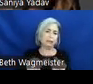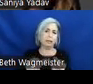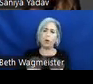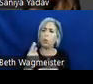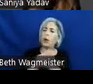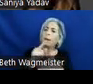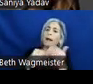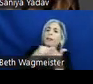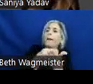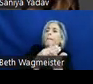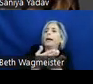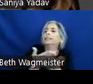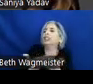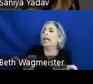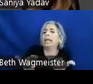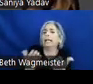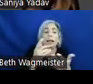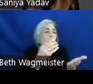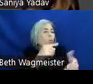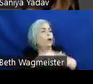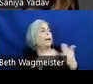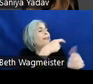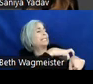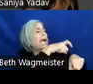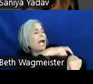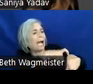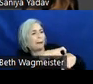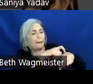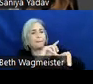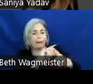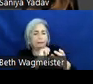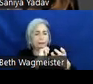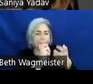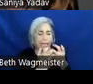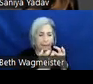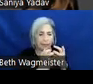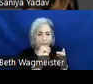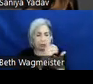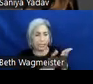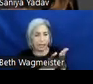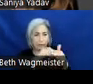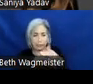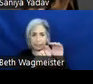budget, what about the time. Adapting to a design system and designing for accessibility at the